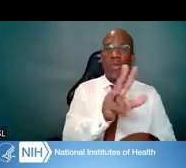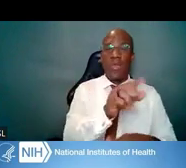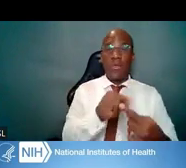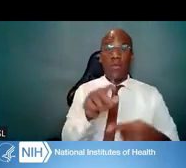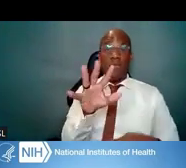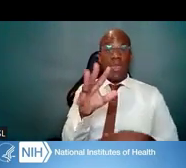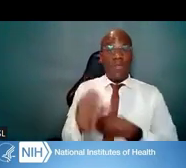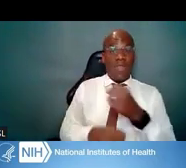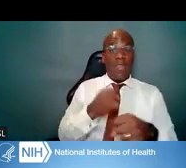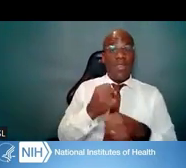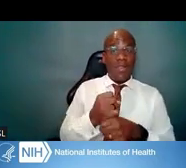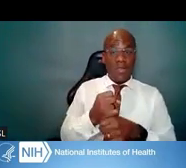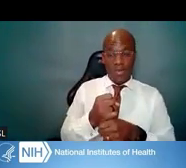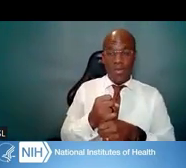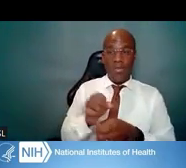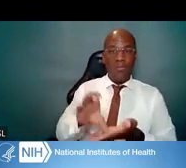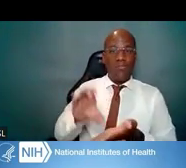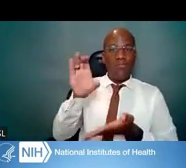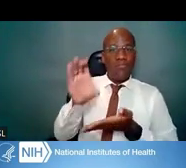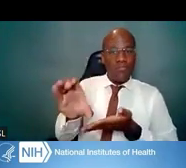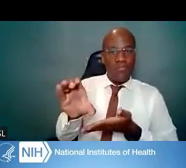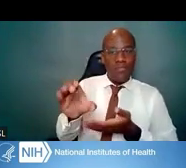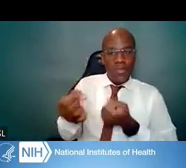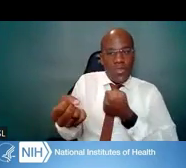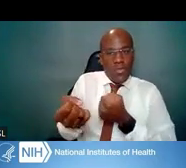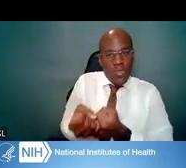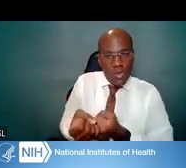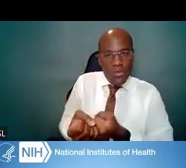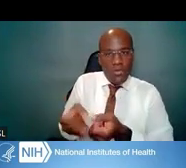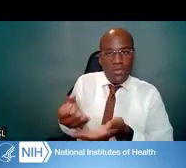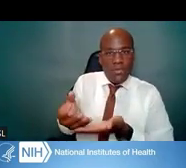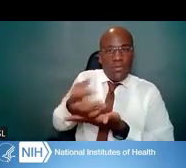and importantly, they guarantee some substantial period